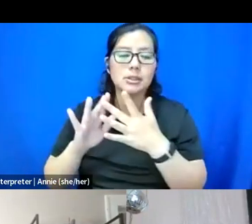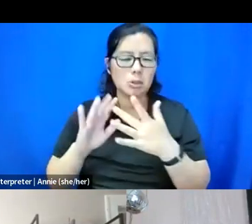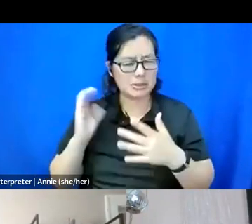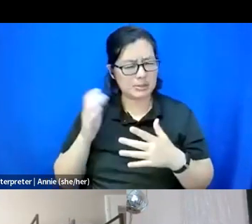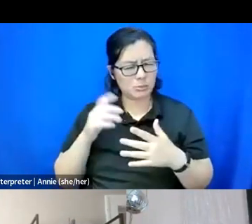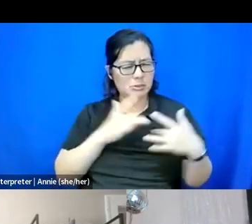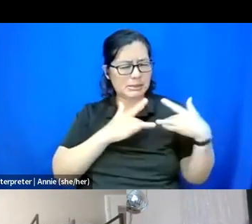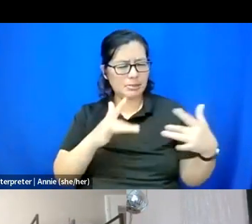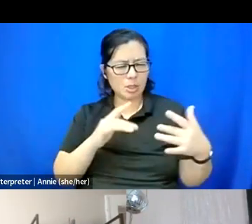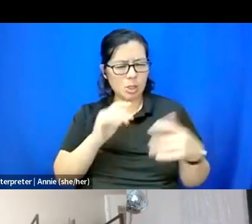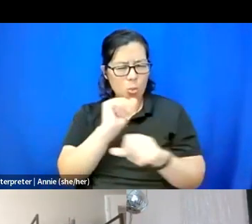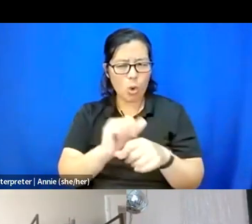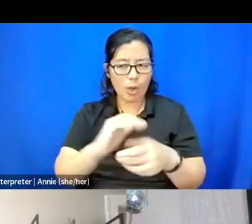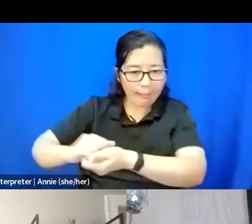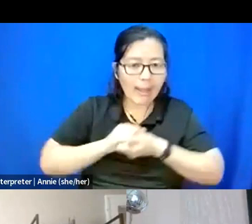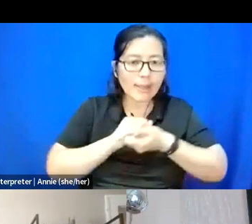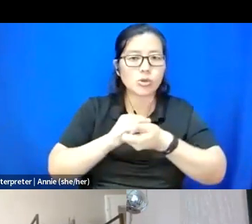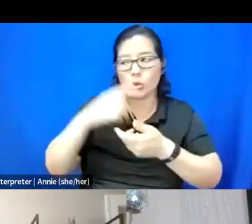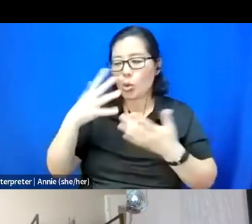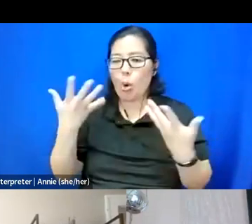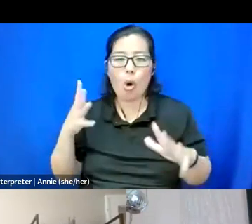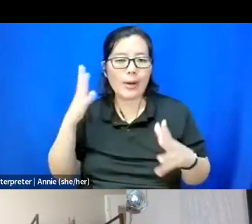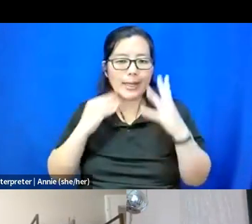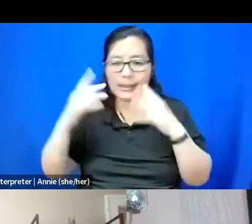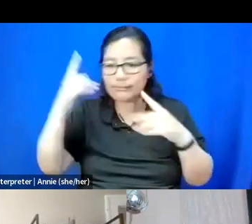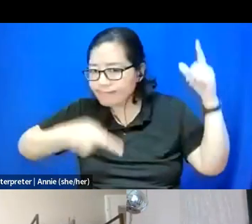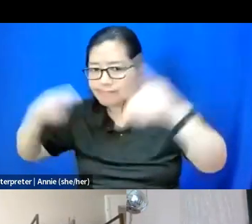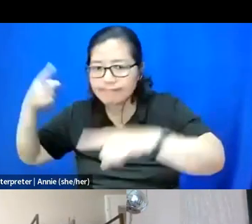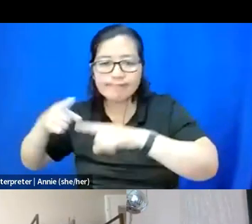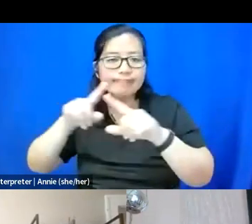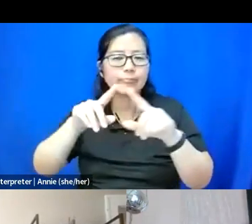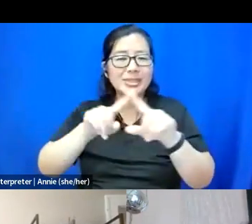or just have collaborated with a lot of different people. So just curious if you could share more about that.